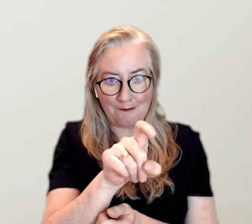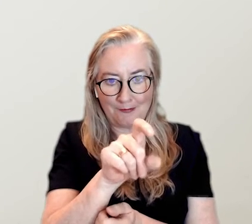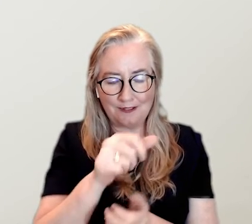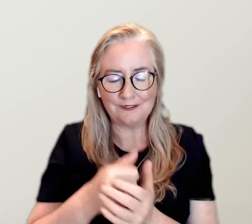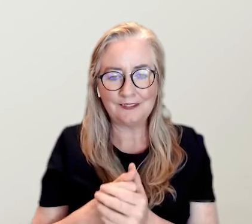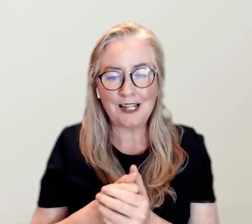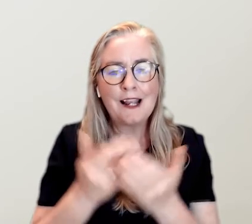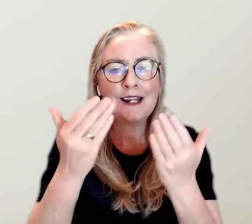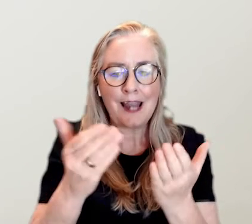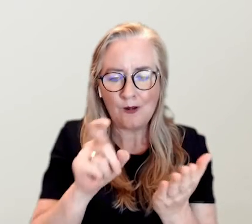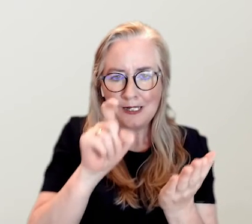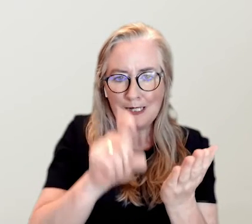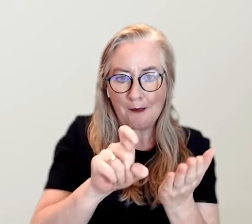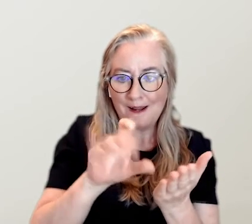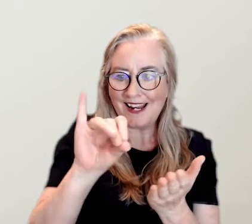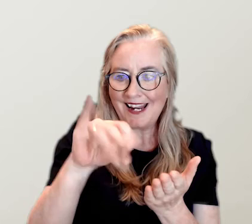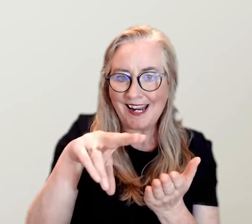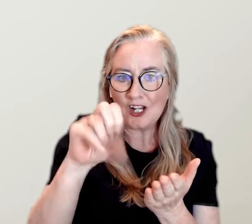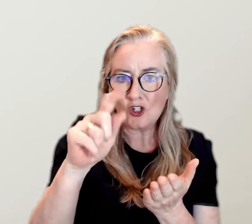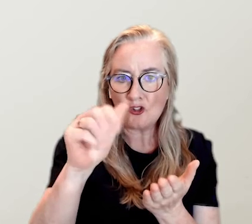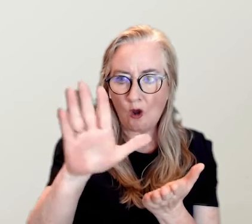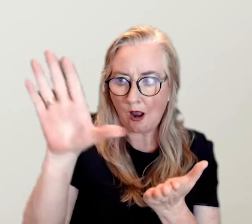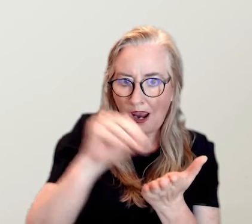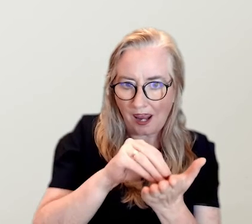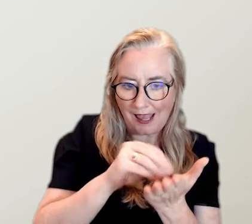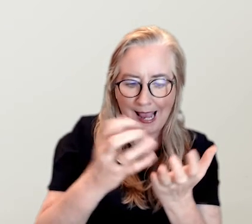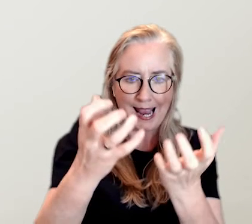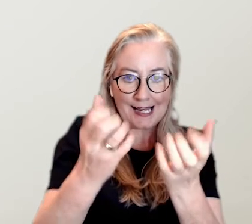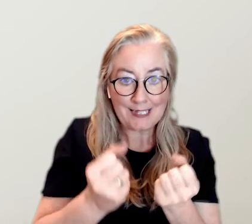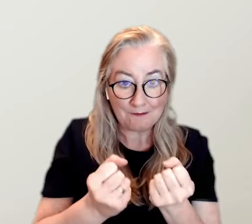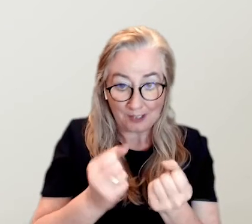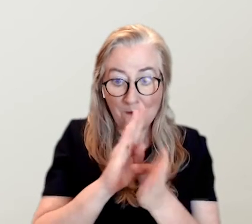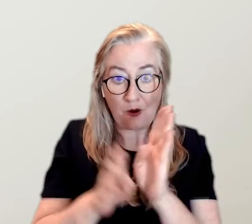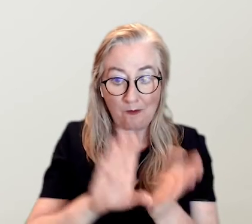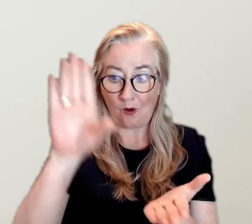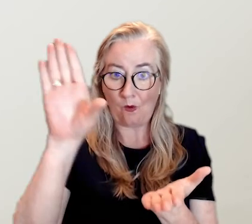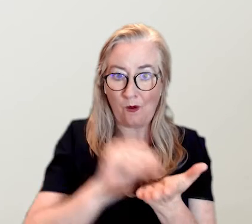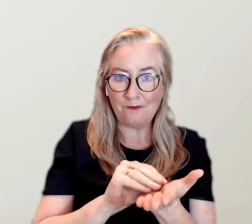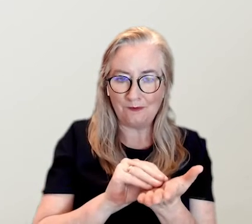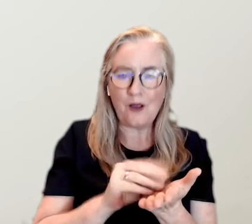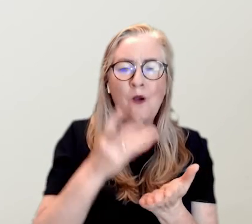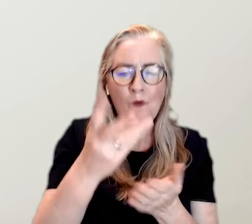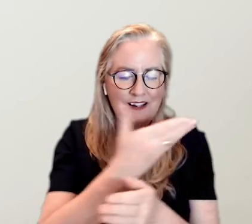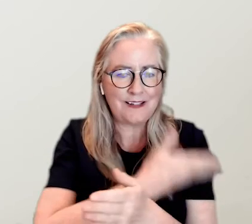Tap on it. Now tap on 'install'. Tap on 'accept and download'.